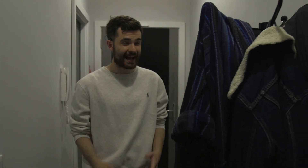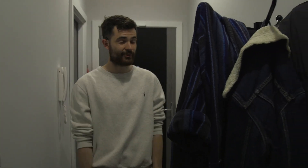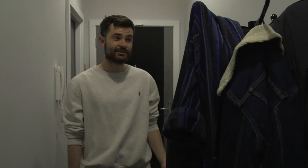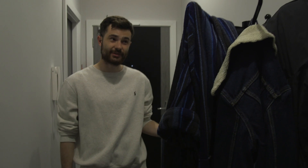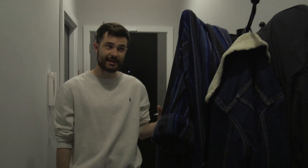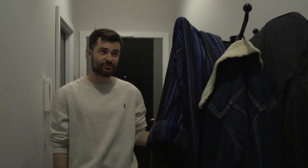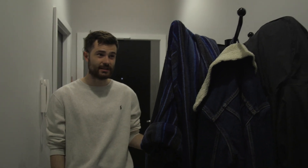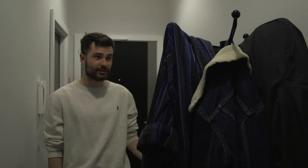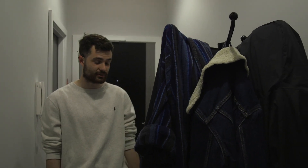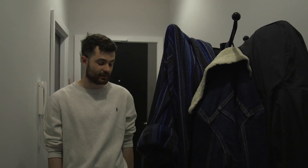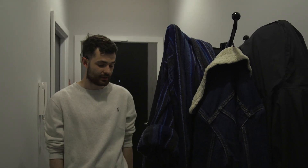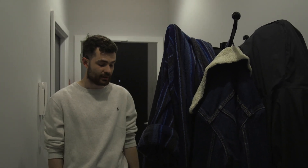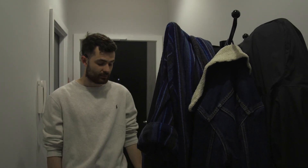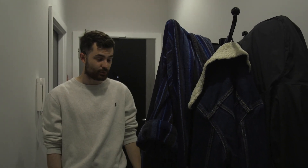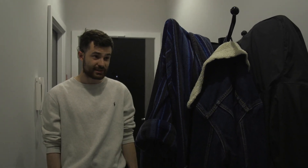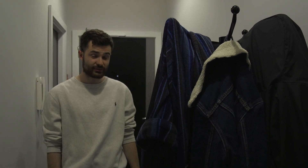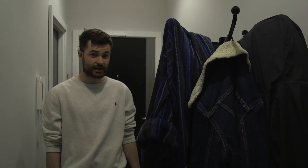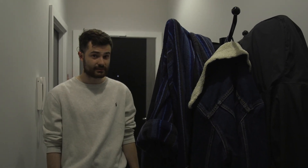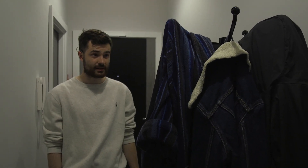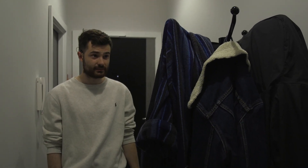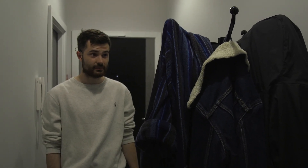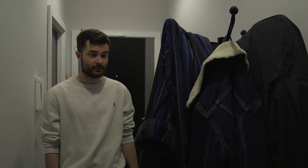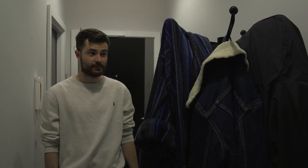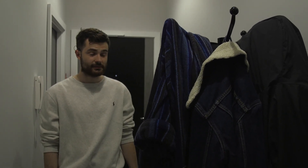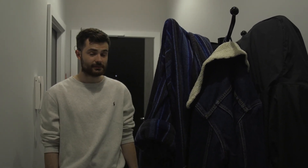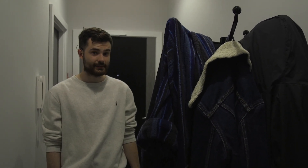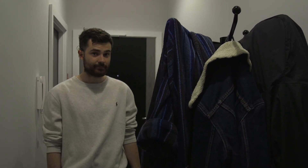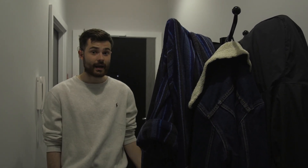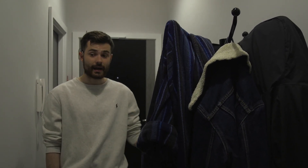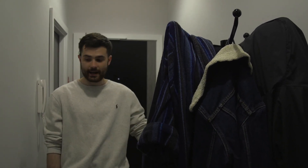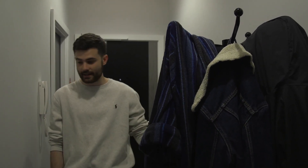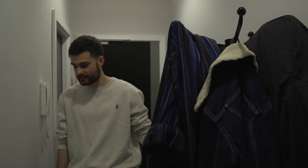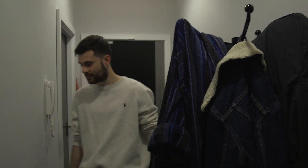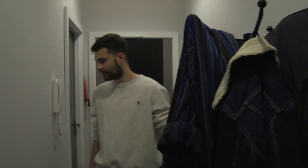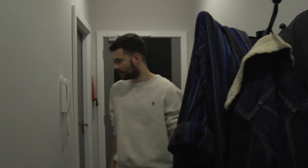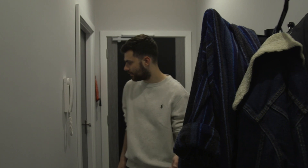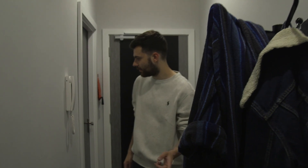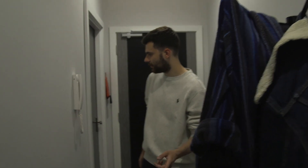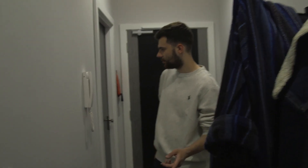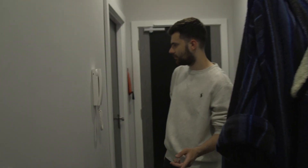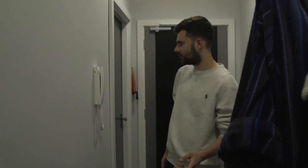which is £20 so this is really good price And